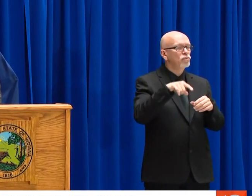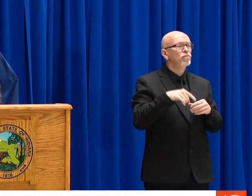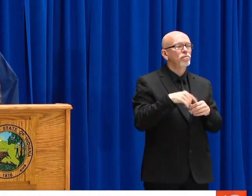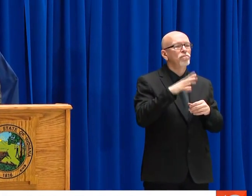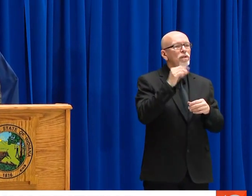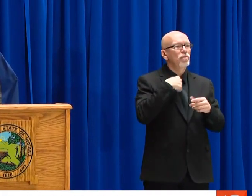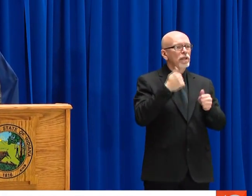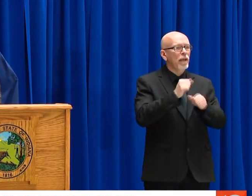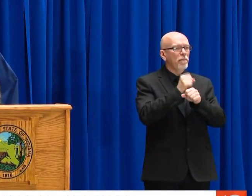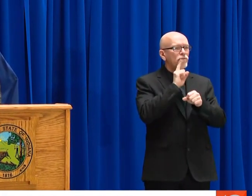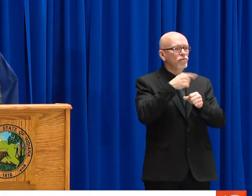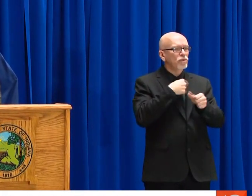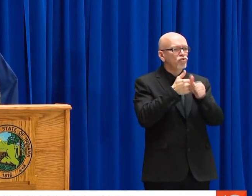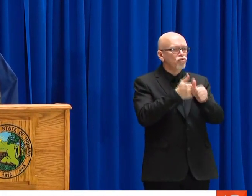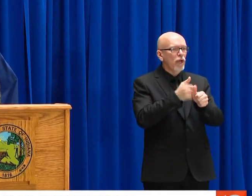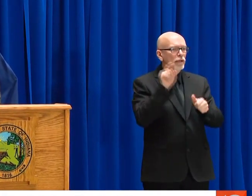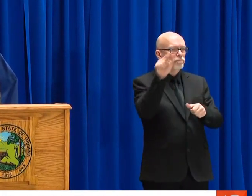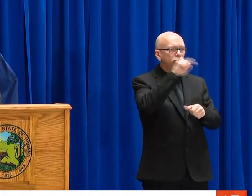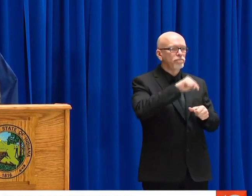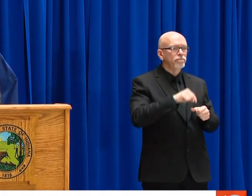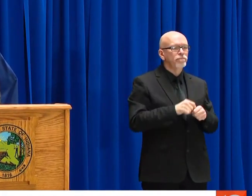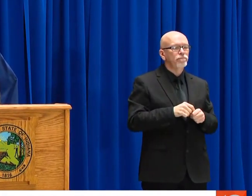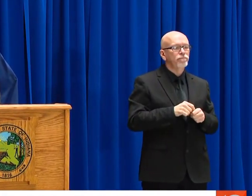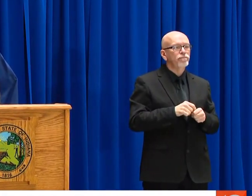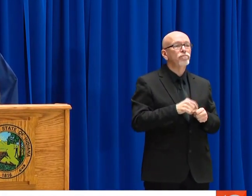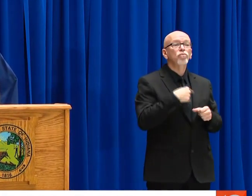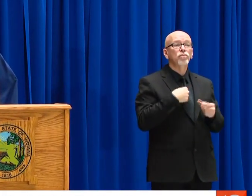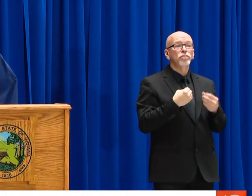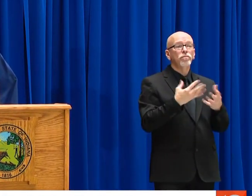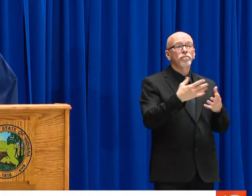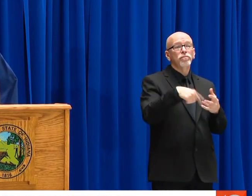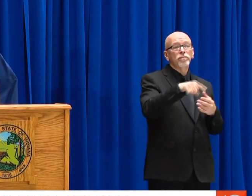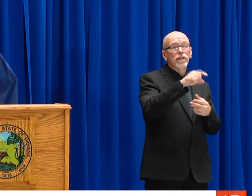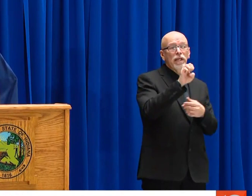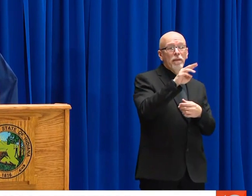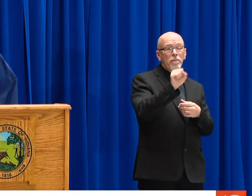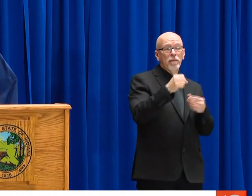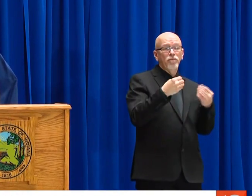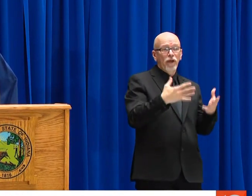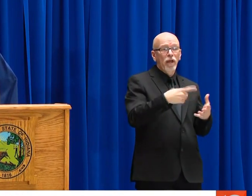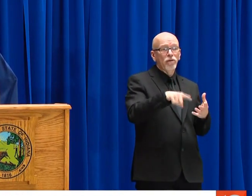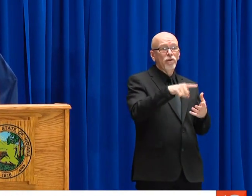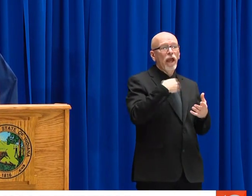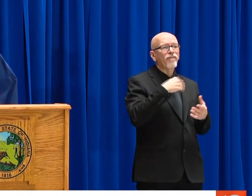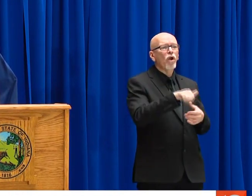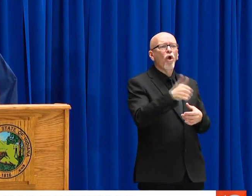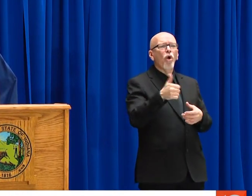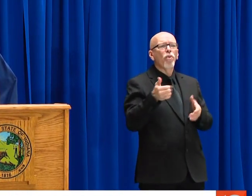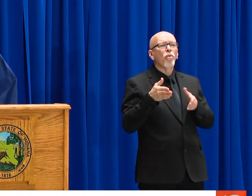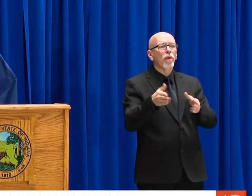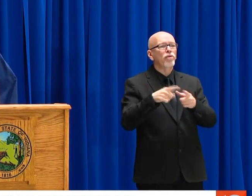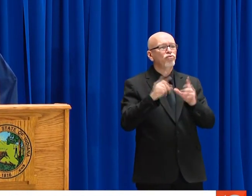TO ASSIST THE LOCAL, DISTRICT AND STATE EMERGENCY OPERATION CENTERS IN AMBULANCE OPERATIONS AND STATUS AND ASSET TRACKING.